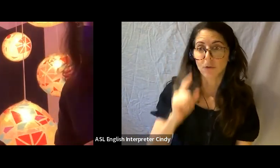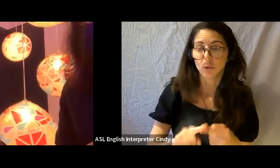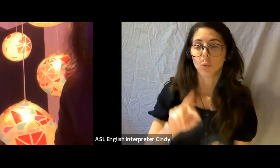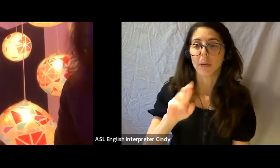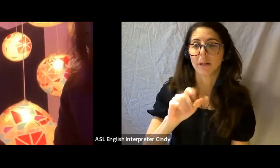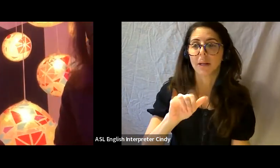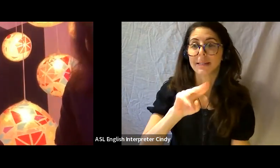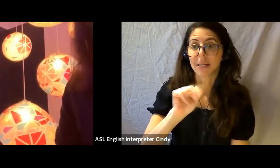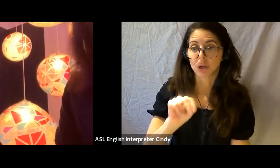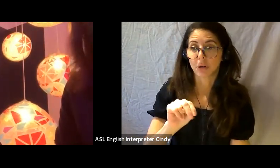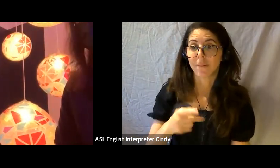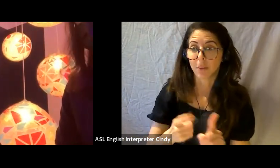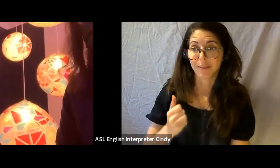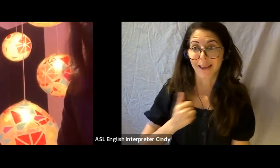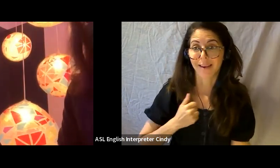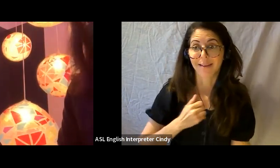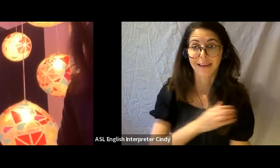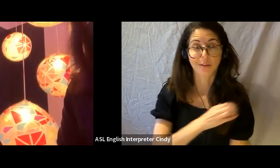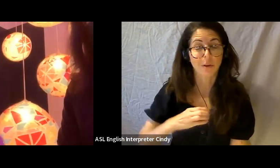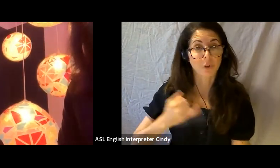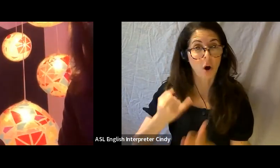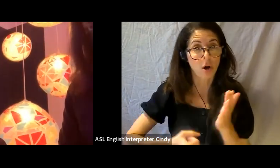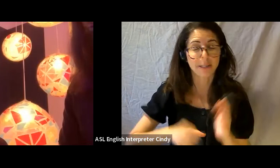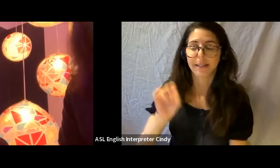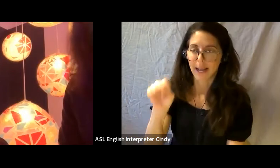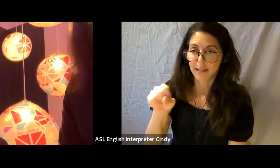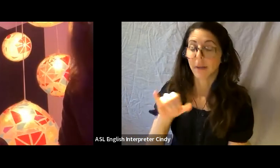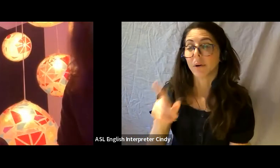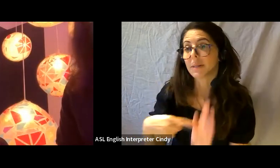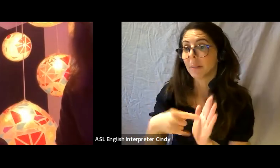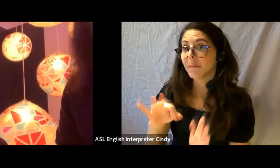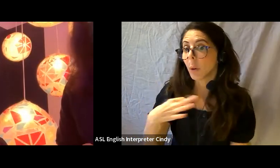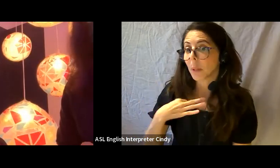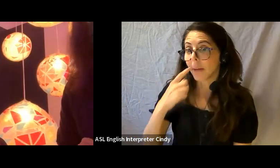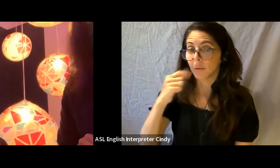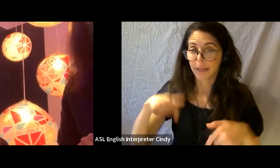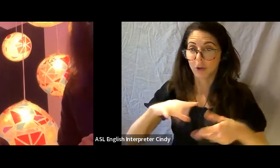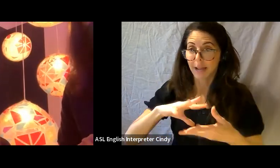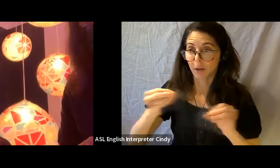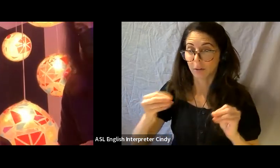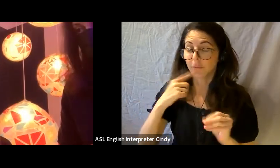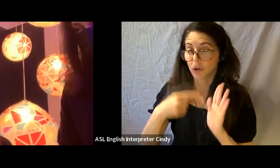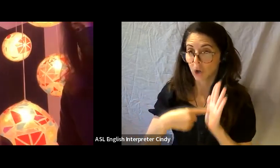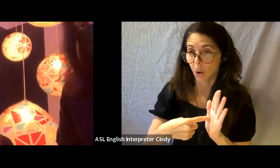Yes, so if for instance you would be applying to us for a show and you then wanted to once the show has been confirmed,